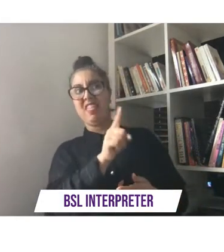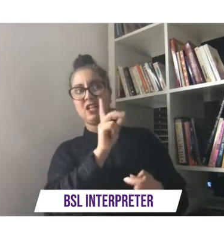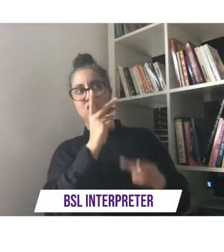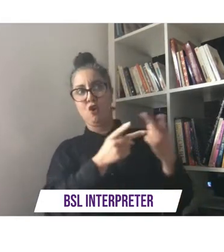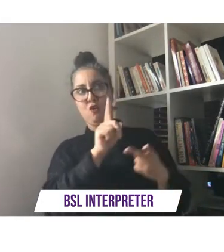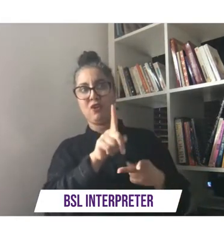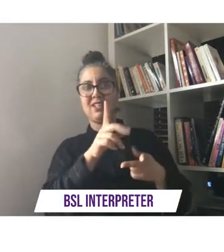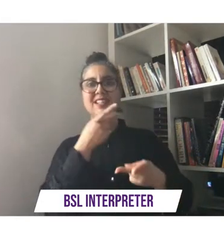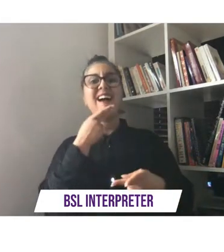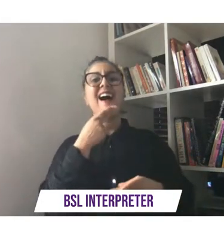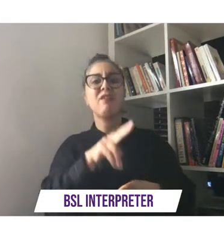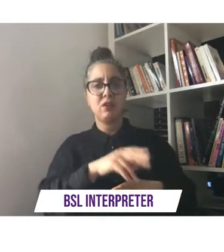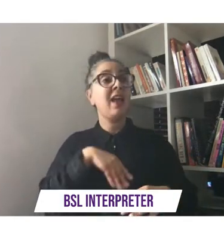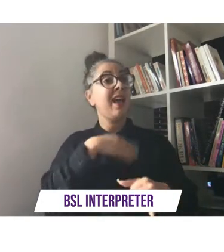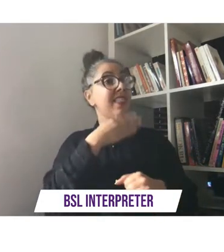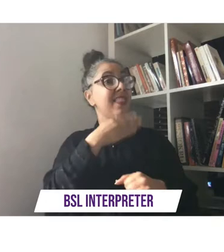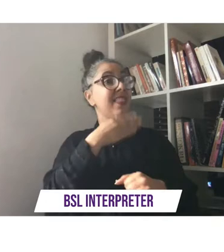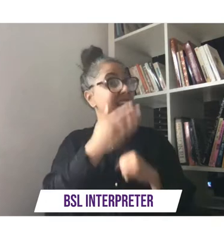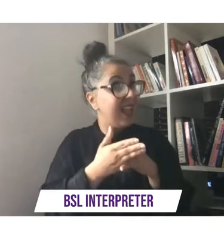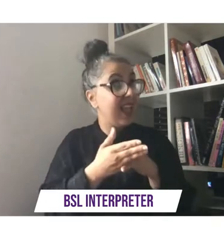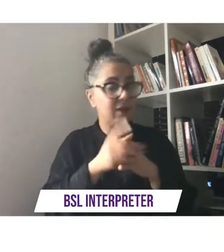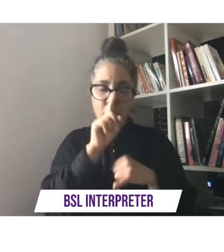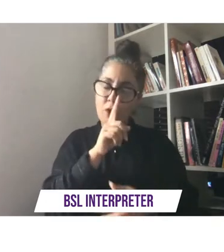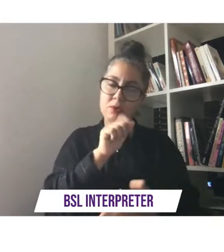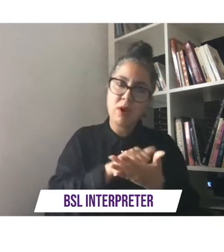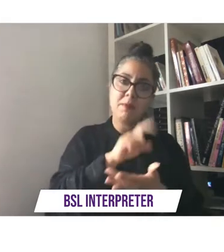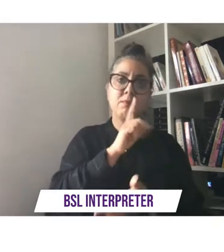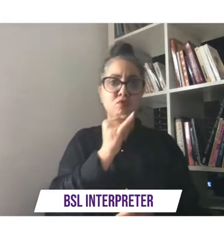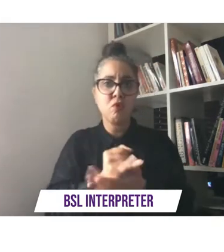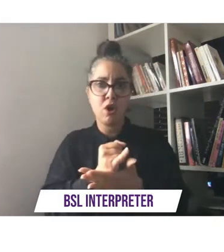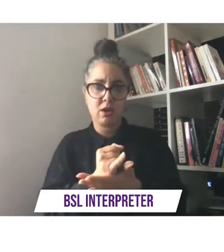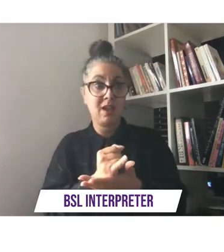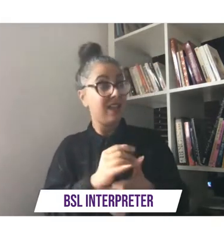finish with if it can't be right it must be wrong was there a starting point and we'll talk about